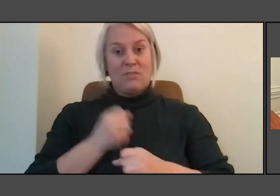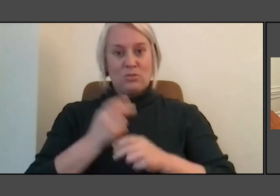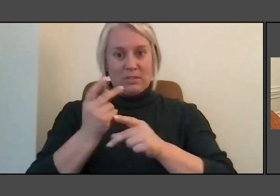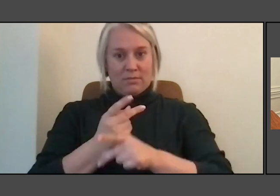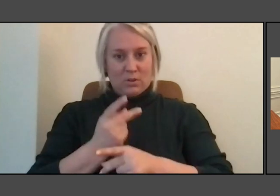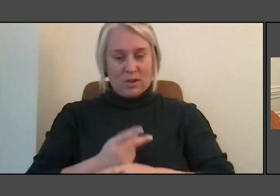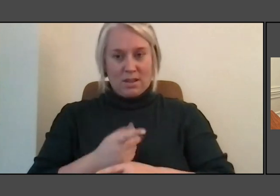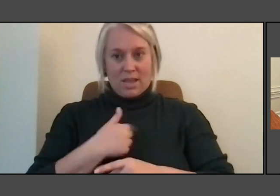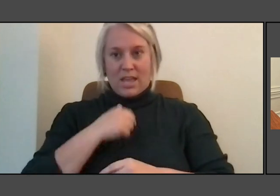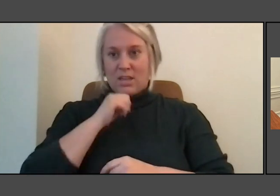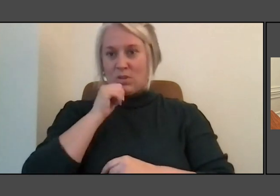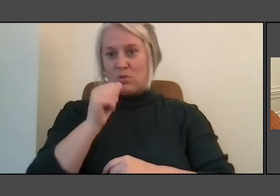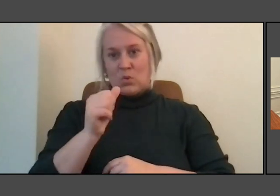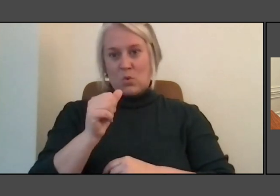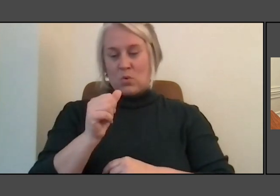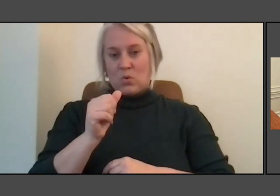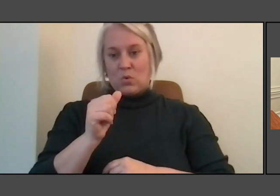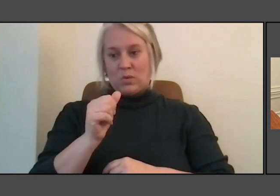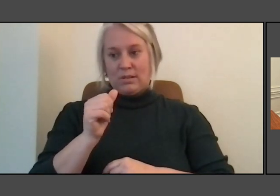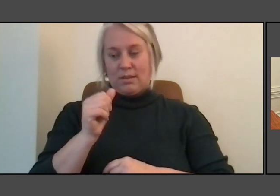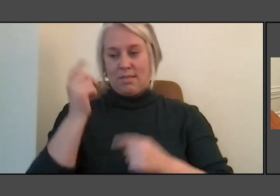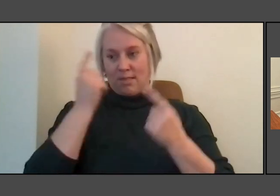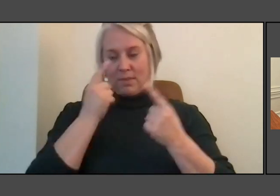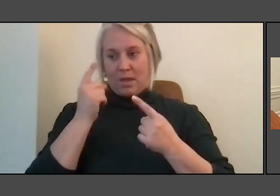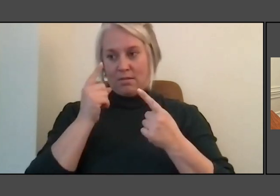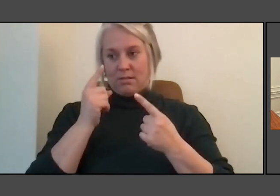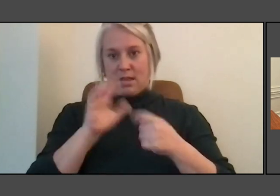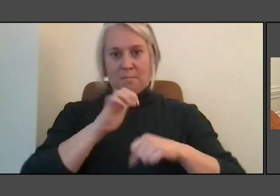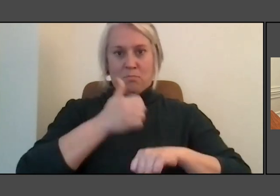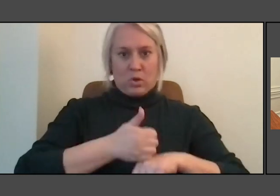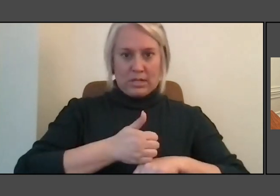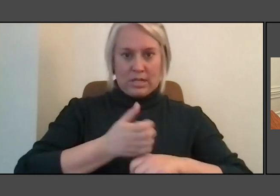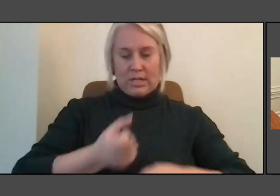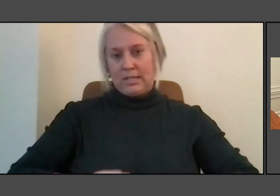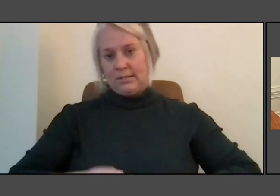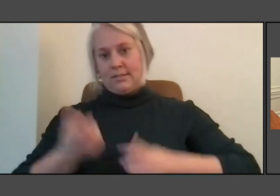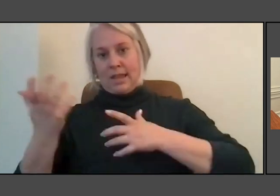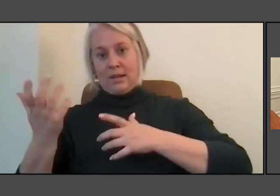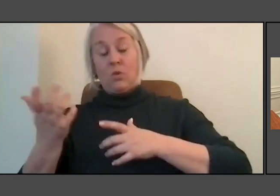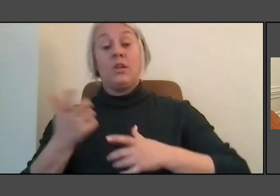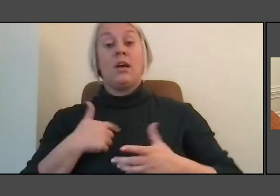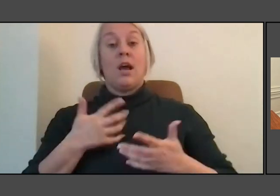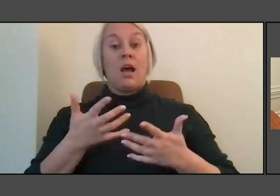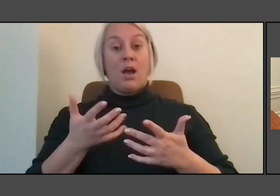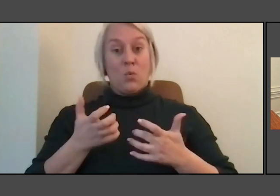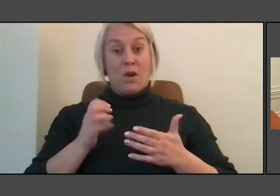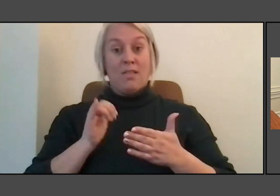put it in and take it out. I like these pieces to dwell in and become a part of the